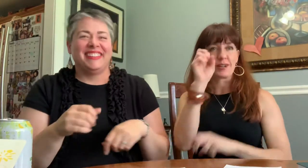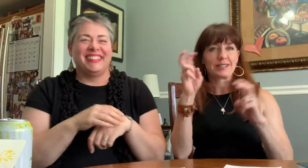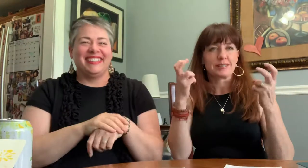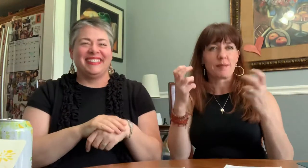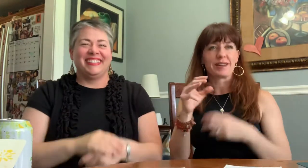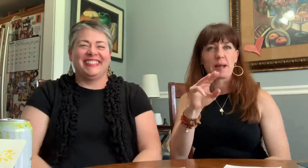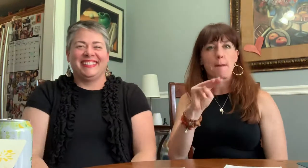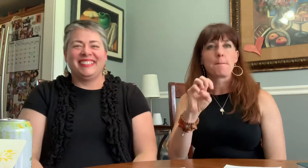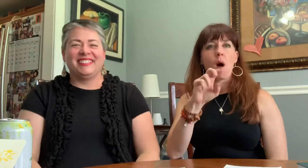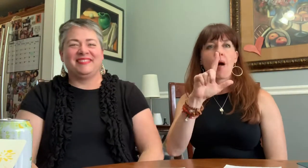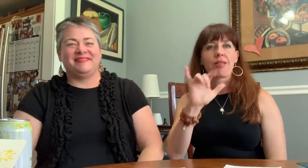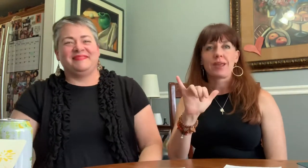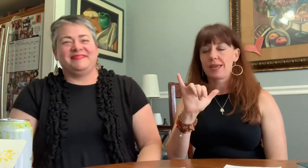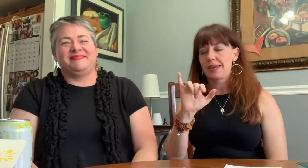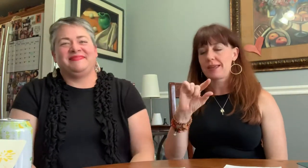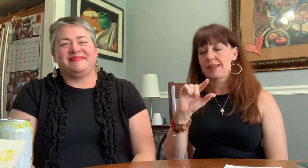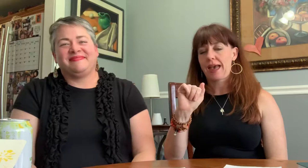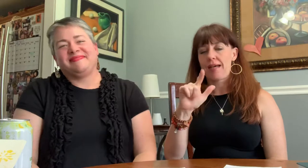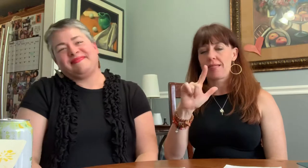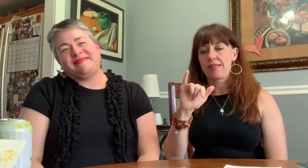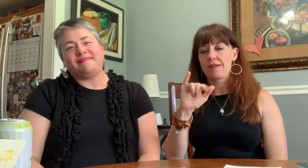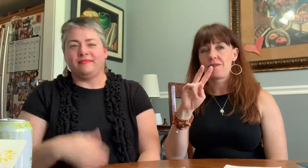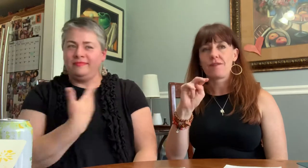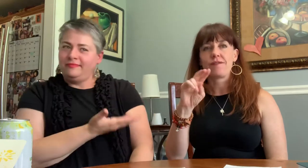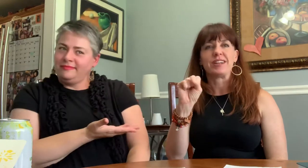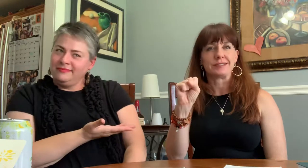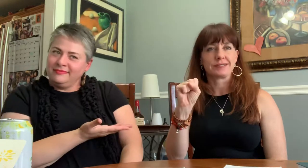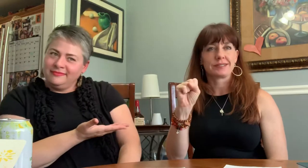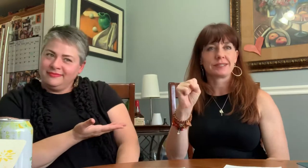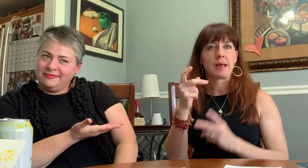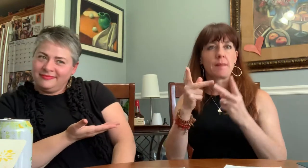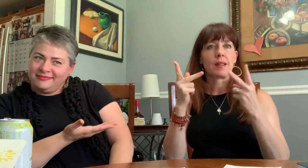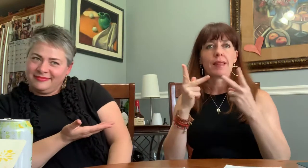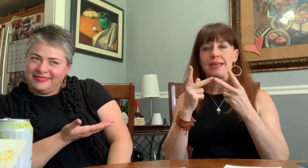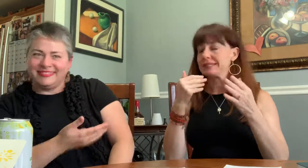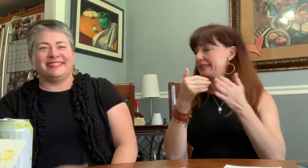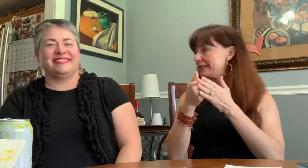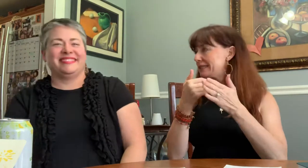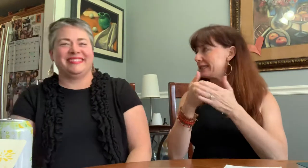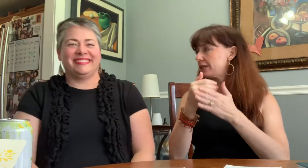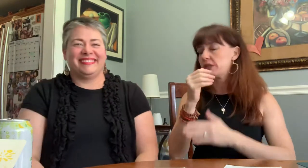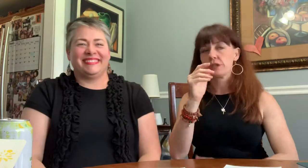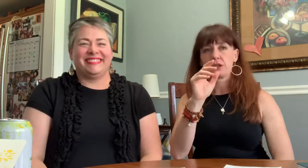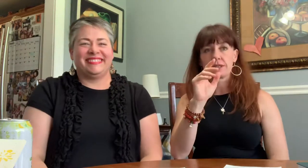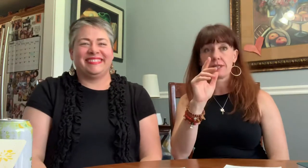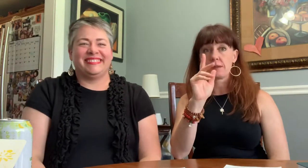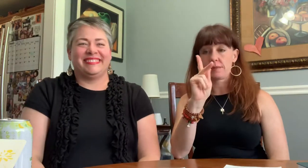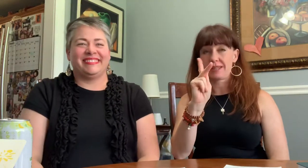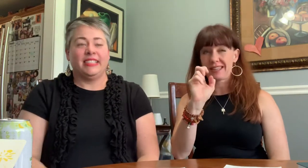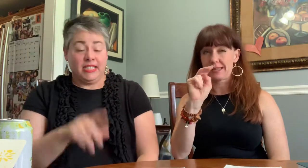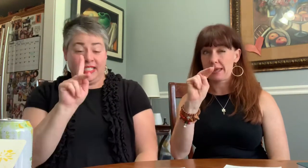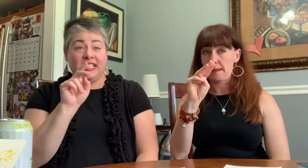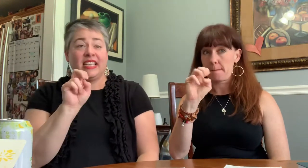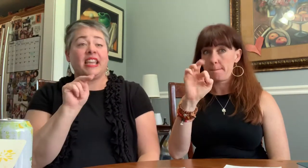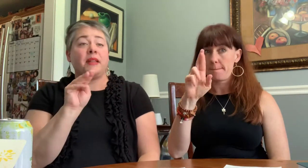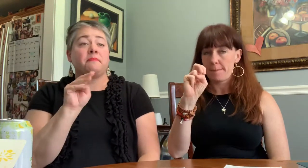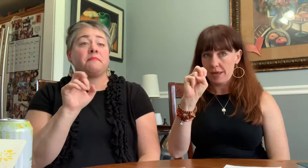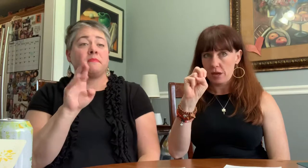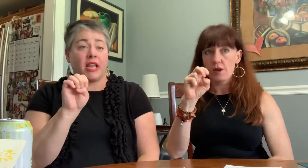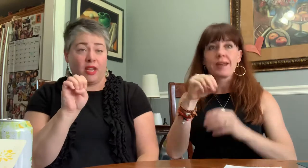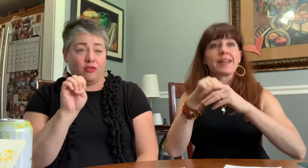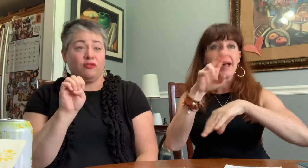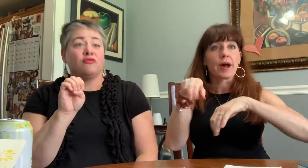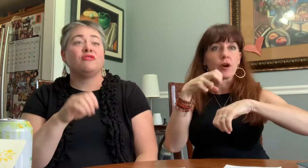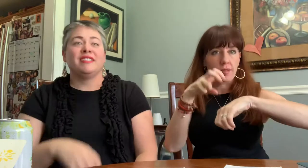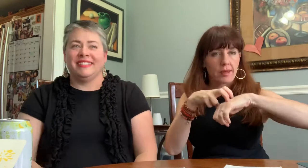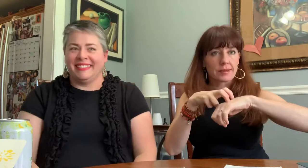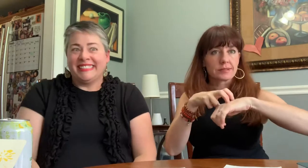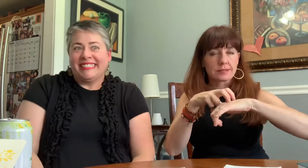She forgot our topic: Molly Gallivans near Kenmare, Ireland